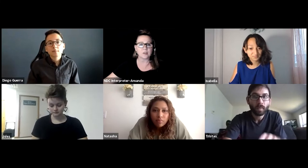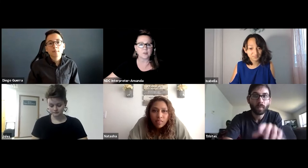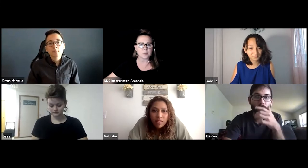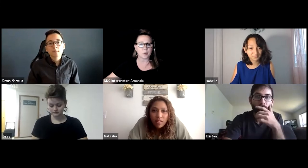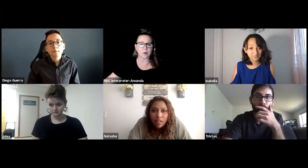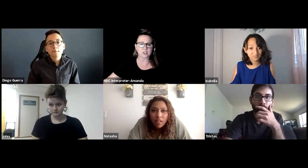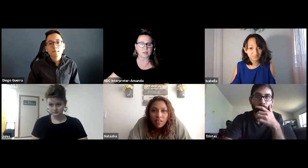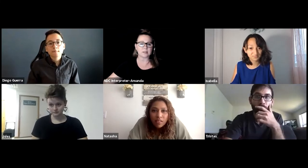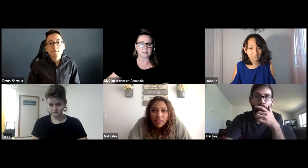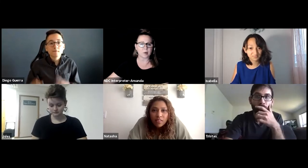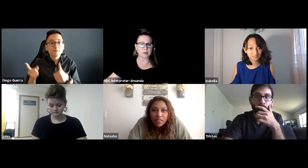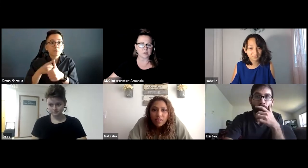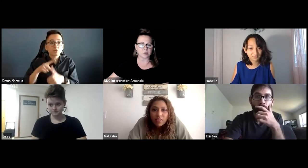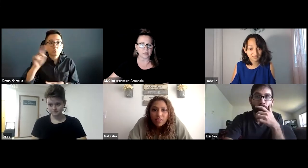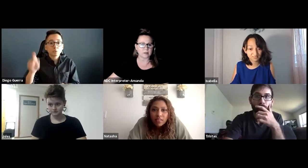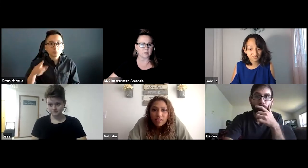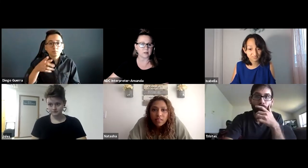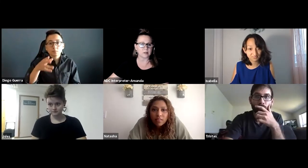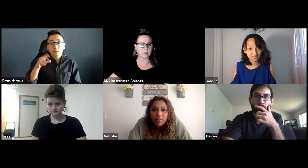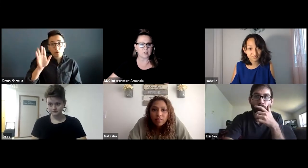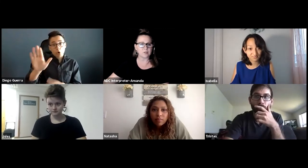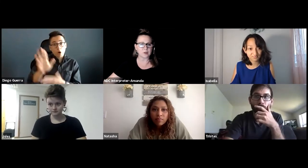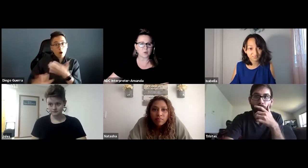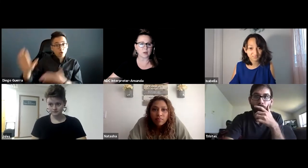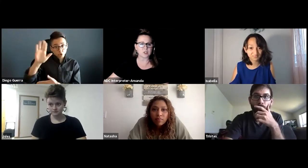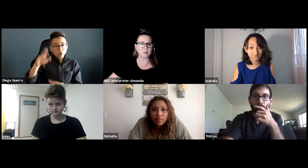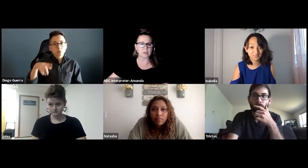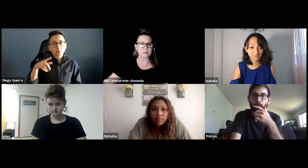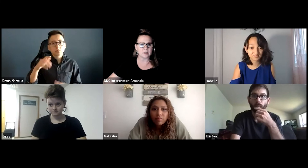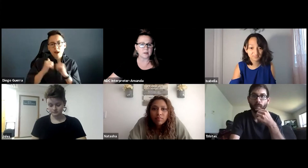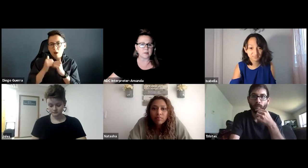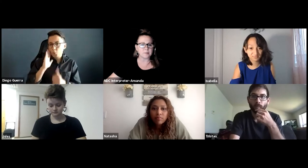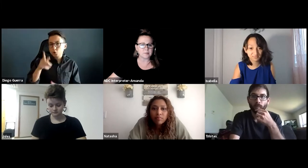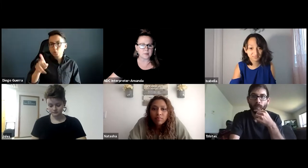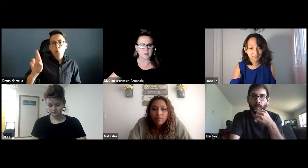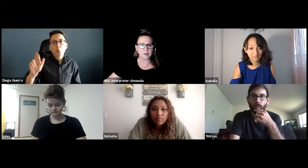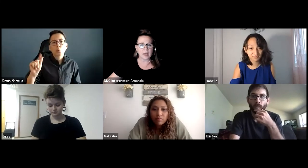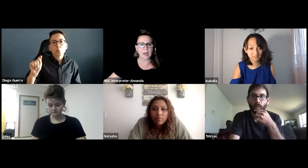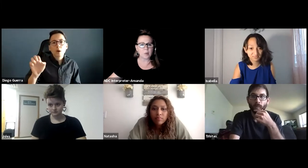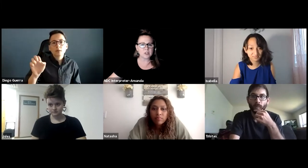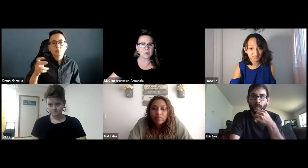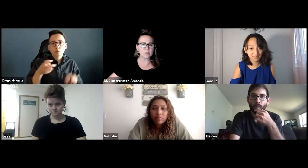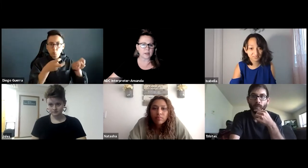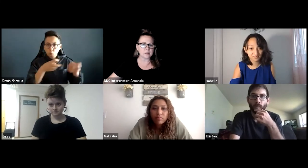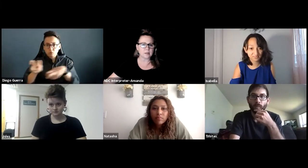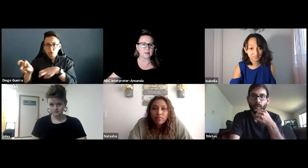The first poll question is now on your screen. The first question reads. How would you rate the transition